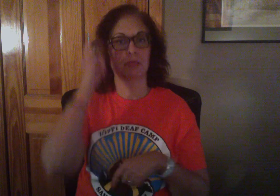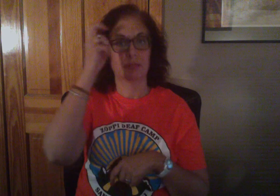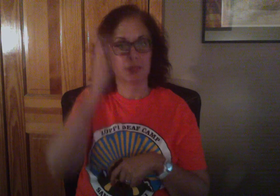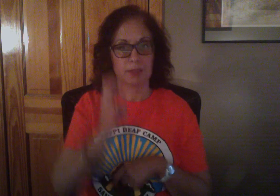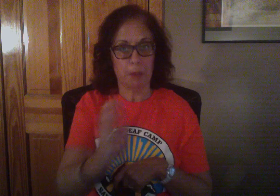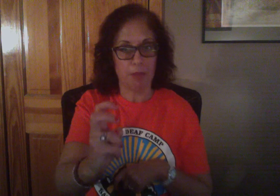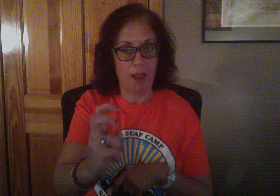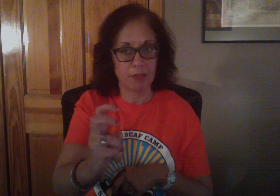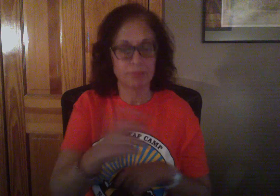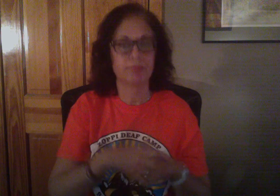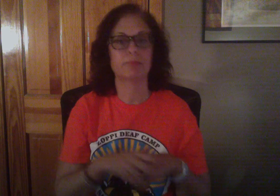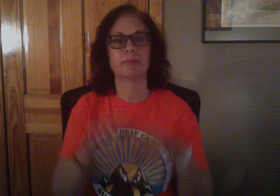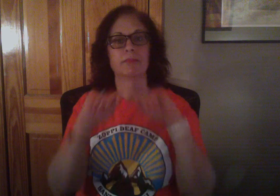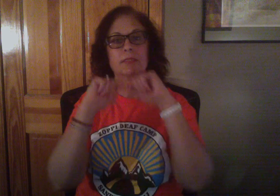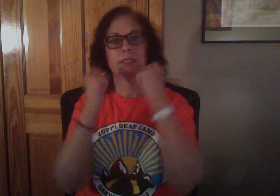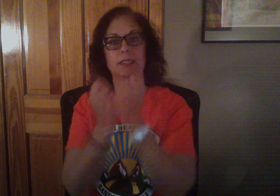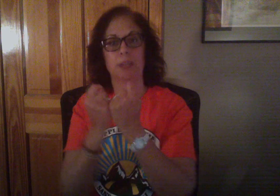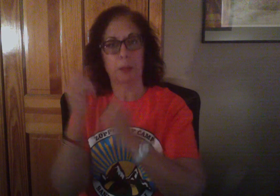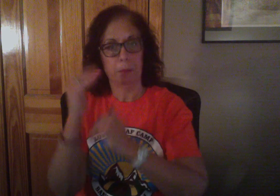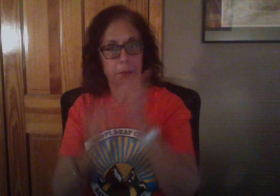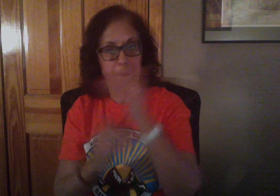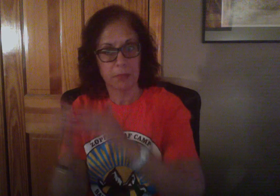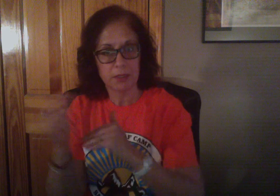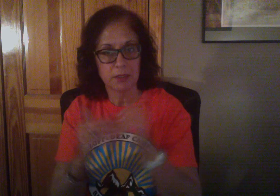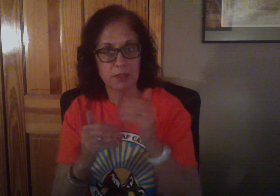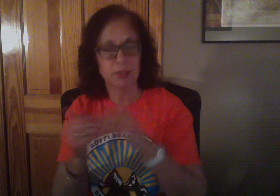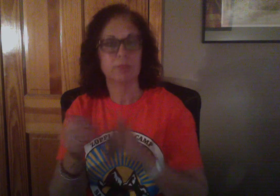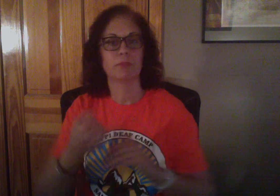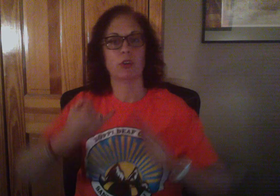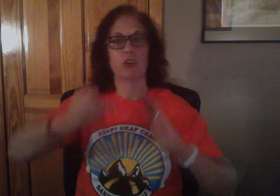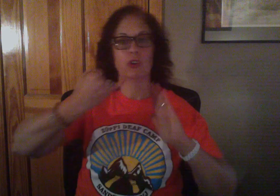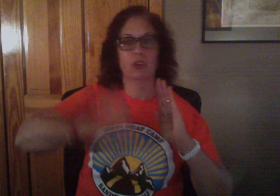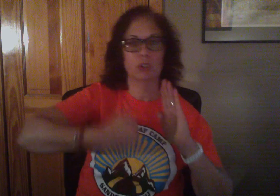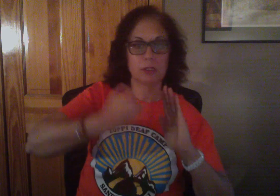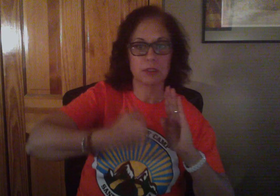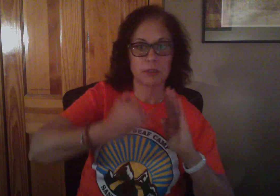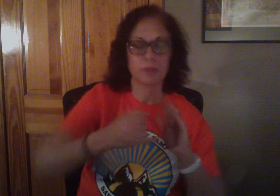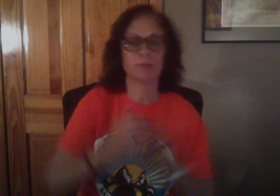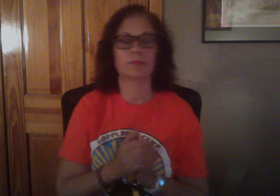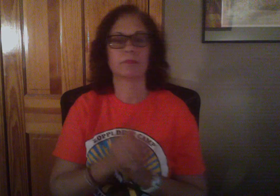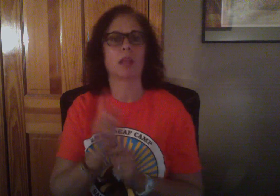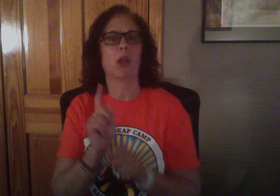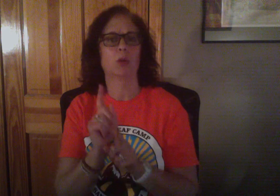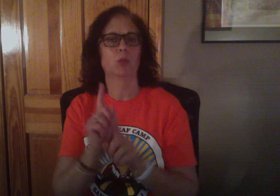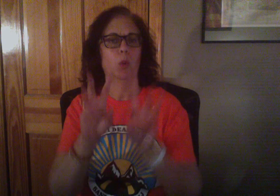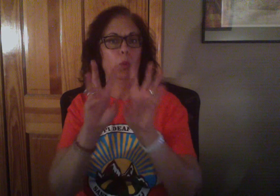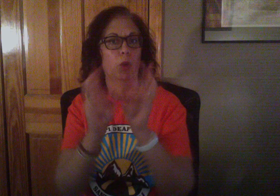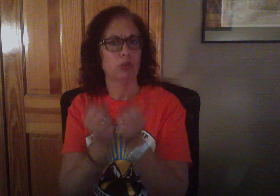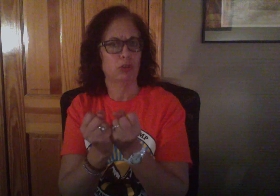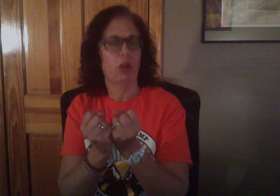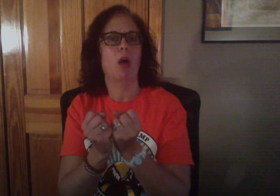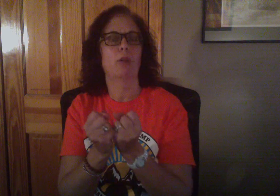Zipline, team building, and arts. We also invite Deaf professionals who